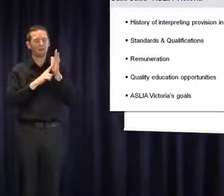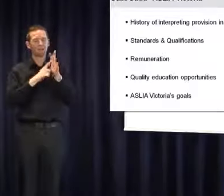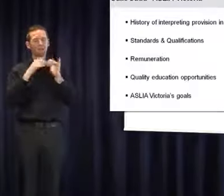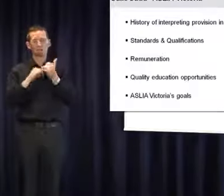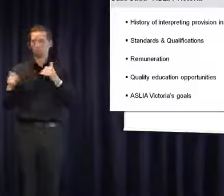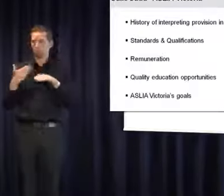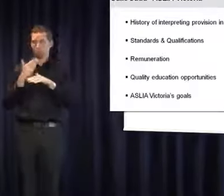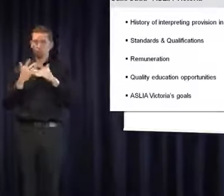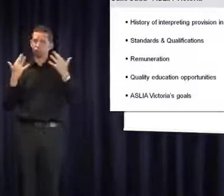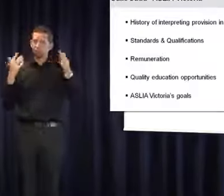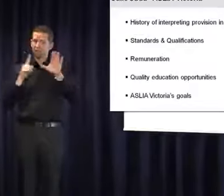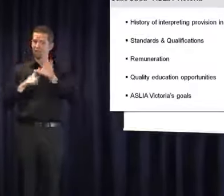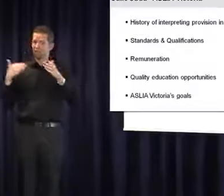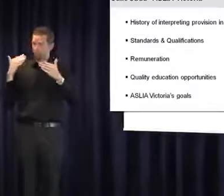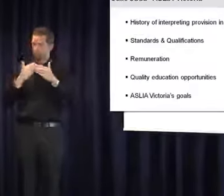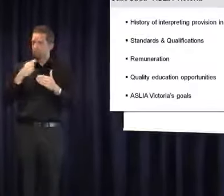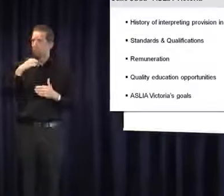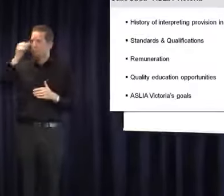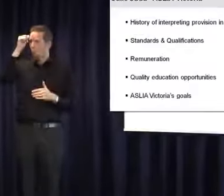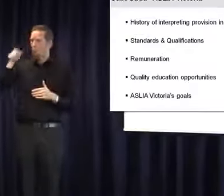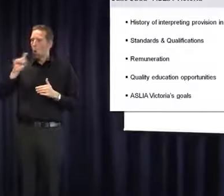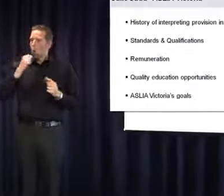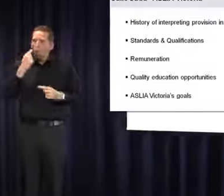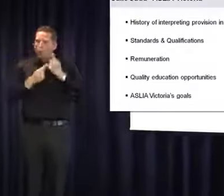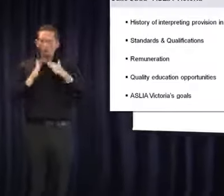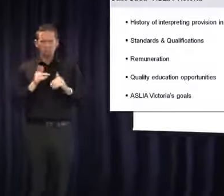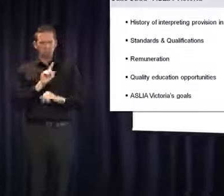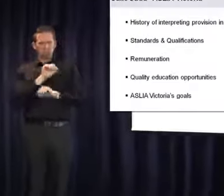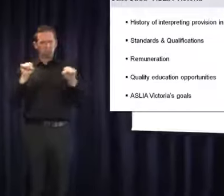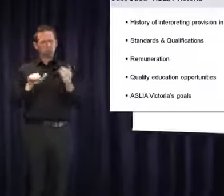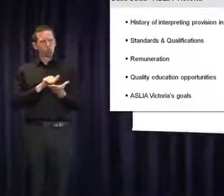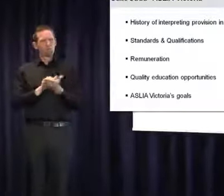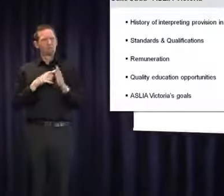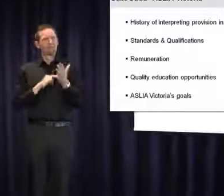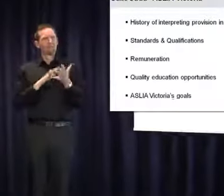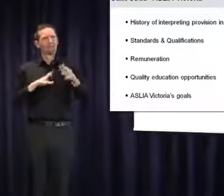be here to inform you about what your rights are as parents. Hopefully we can have some